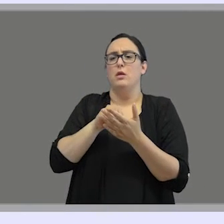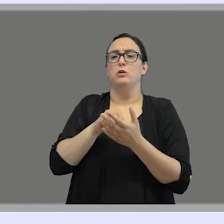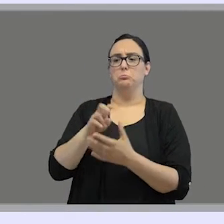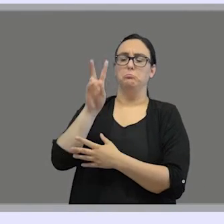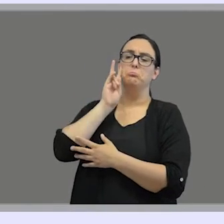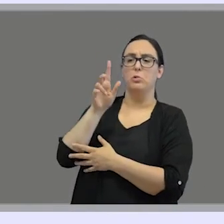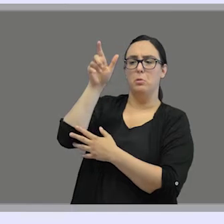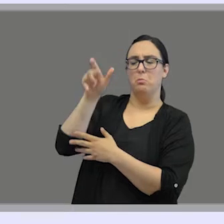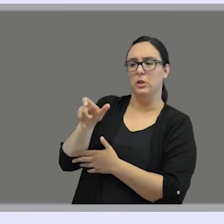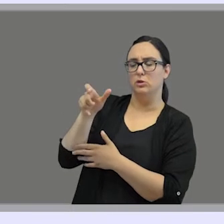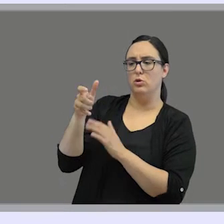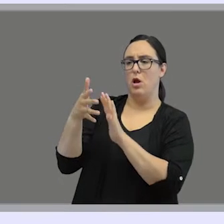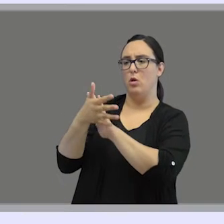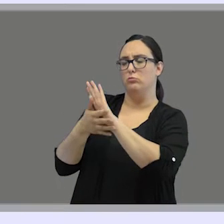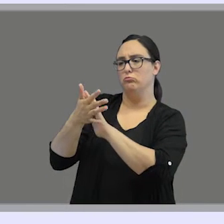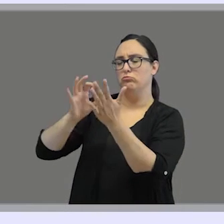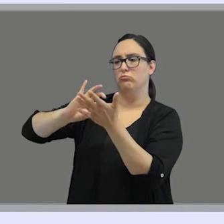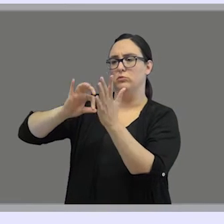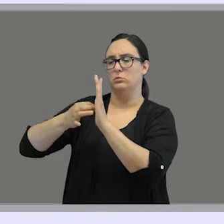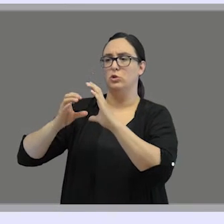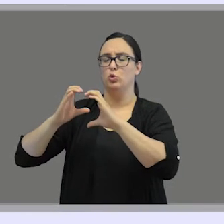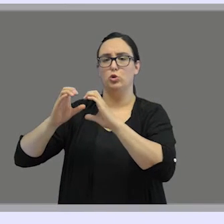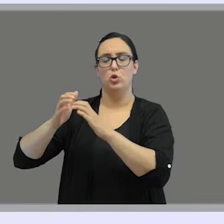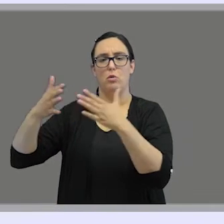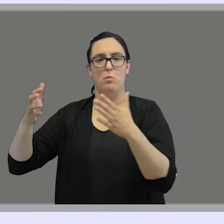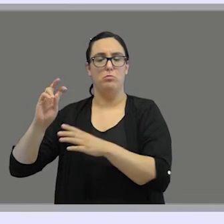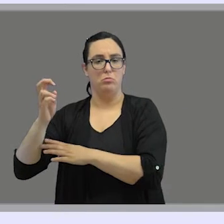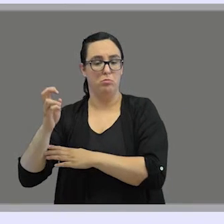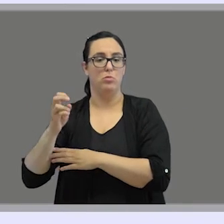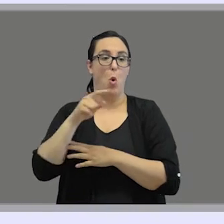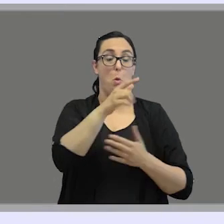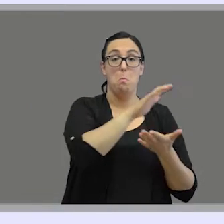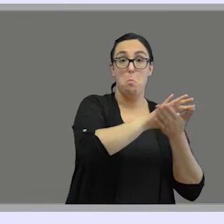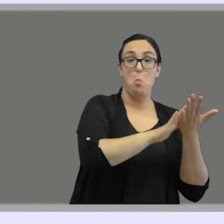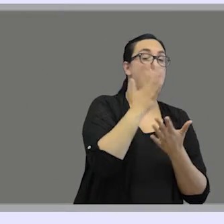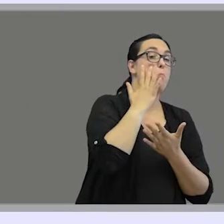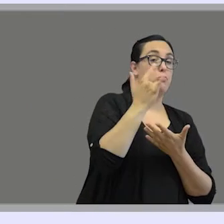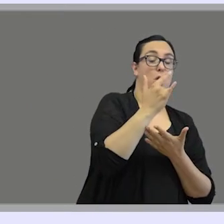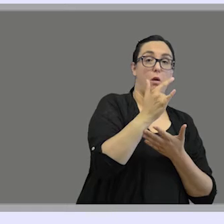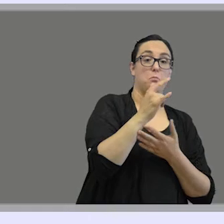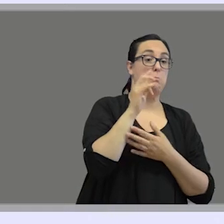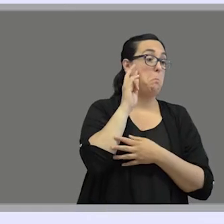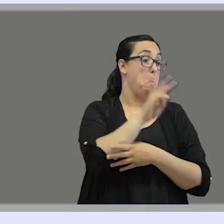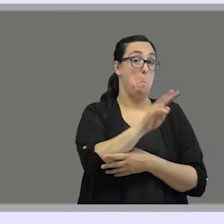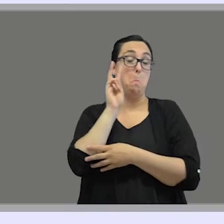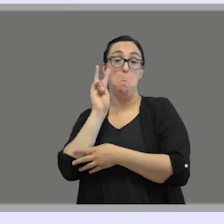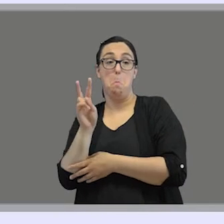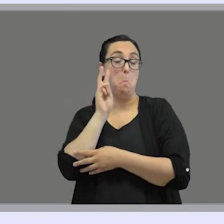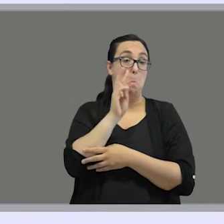or a person signing, if we are not native signers or we don't have a basic command of sign language,